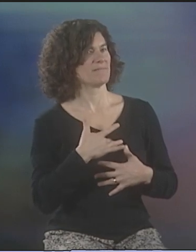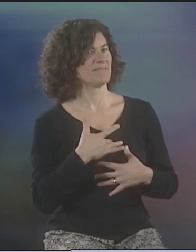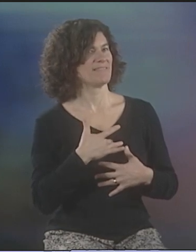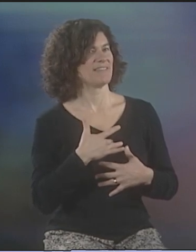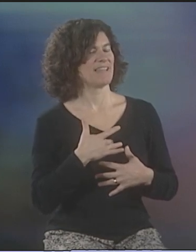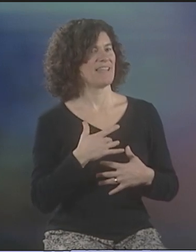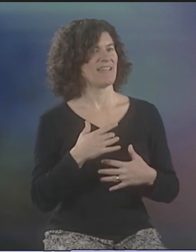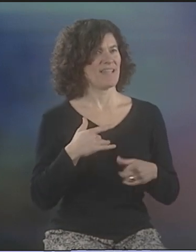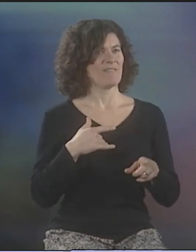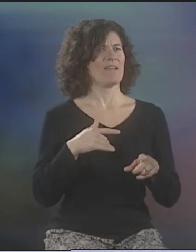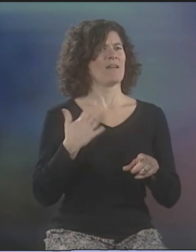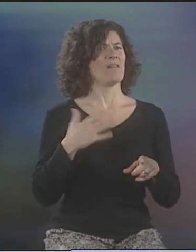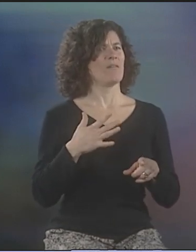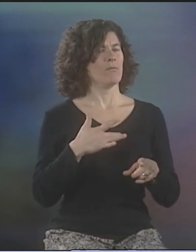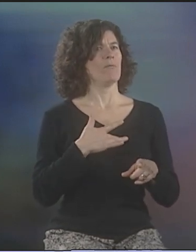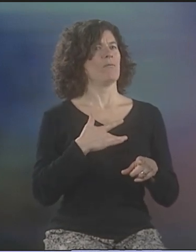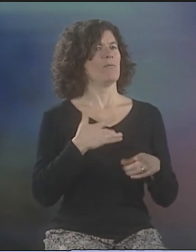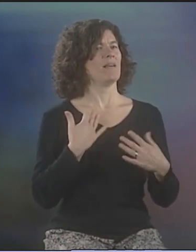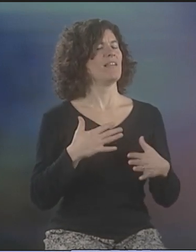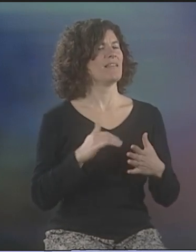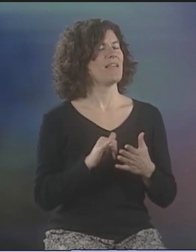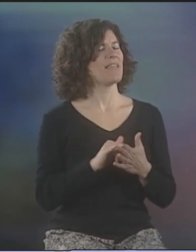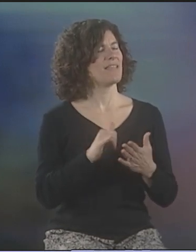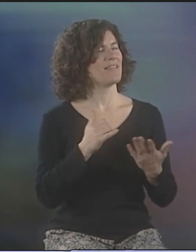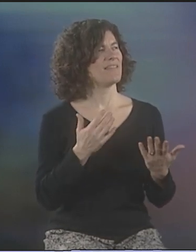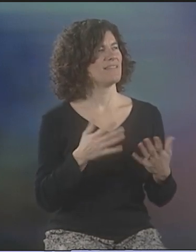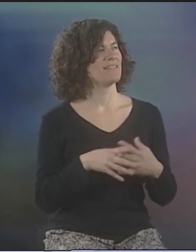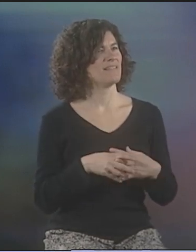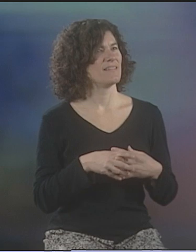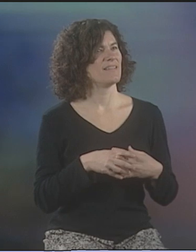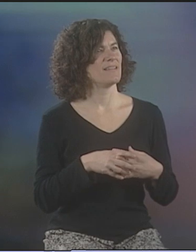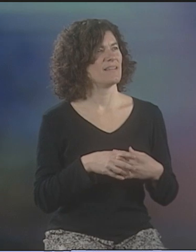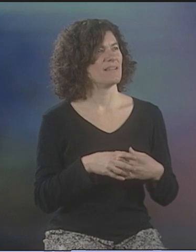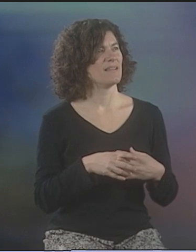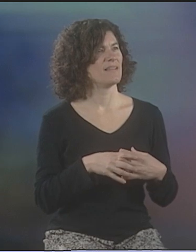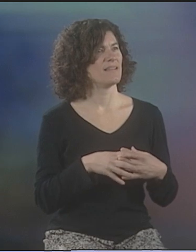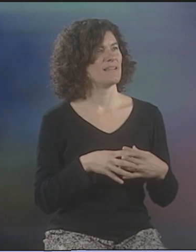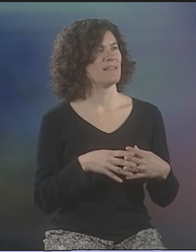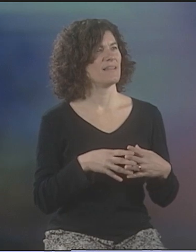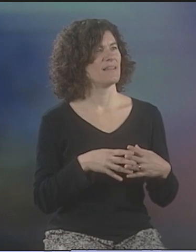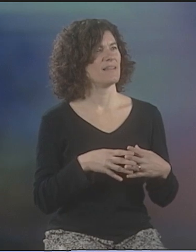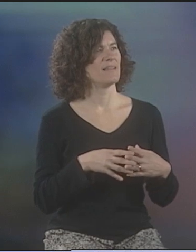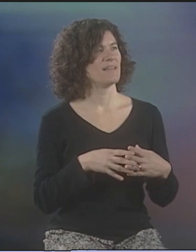AND SHE WAS SO TOUCHED BY IT. IT WAS SO POIGNANT. AND I--I WAS TOUCHED BY IT, TOO.